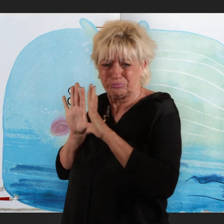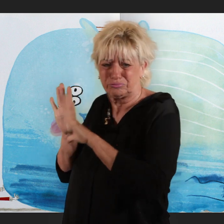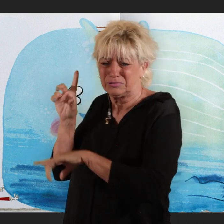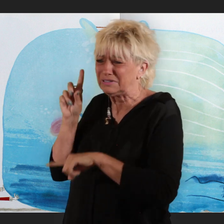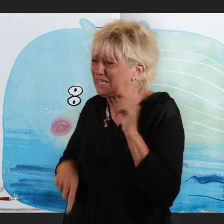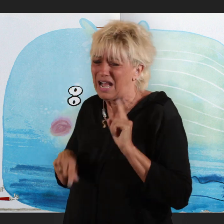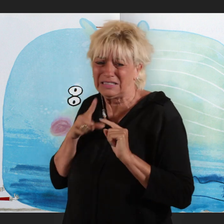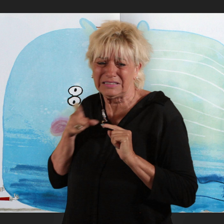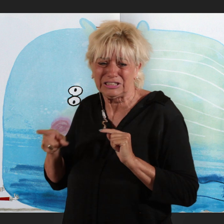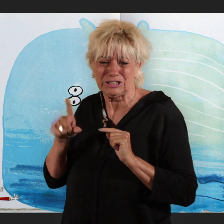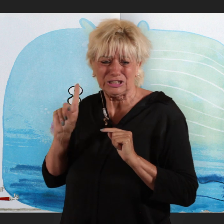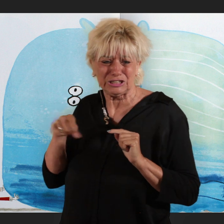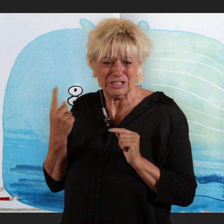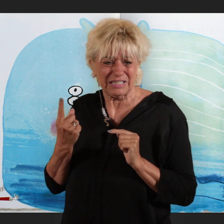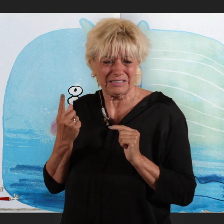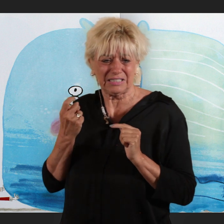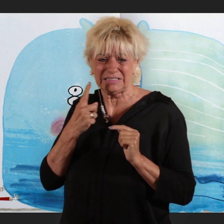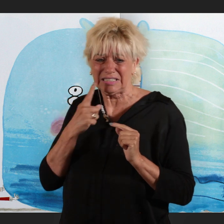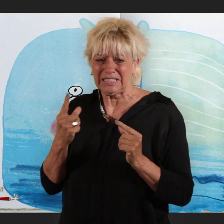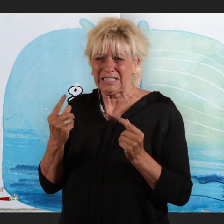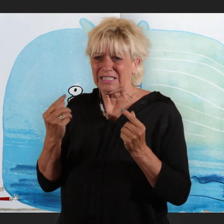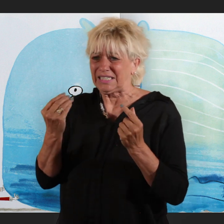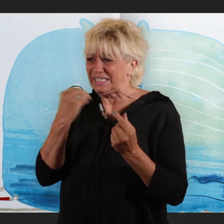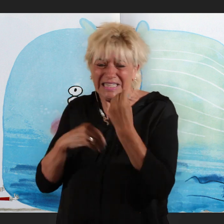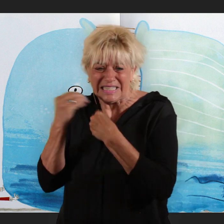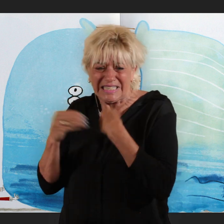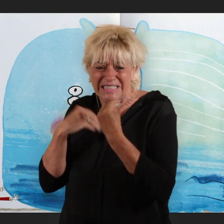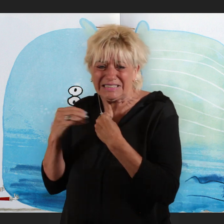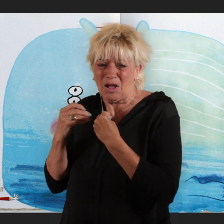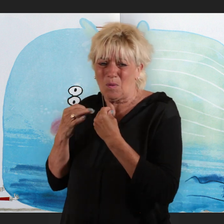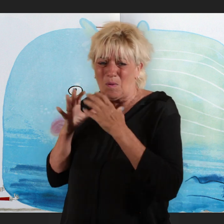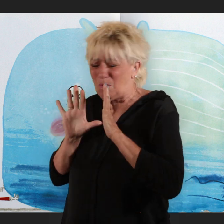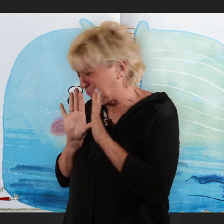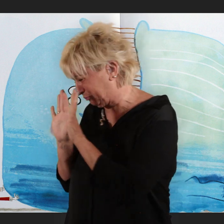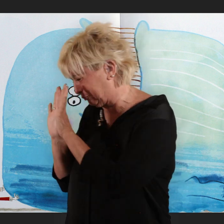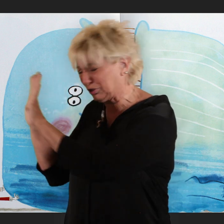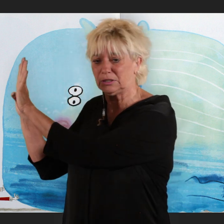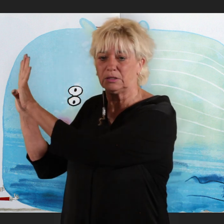Errr hh... can't he just eat around it?